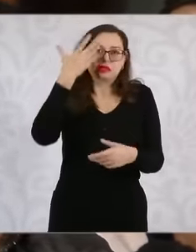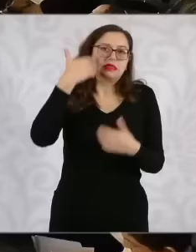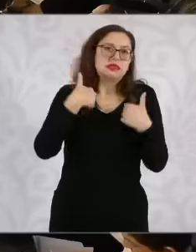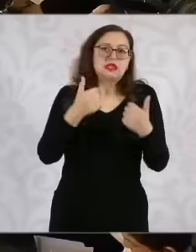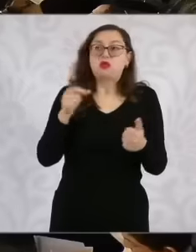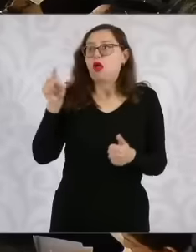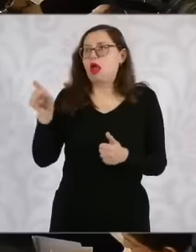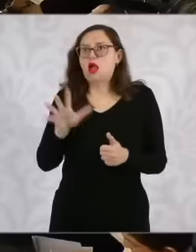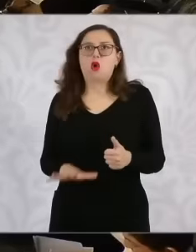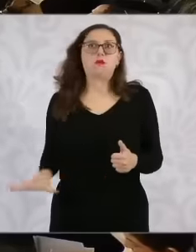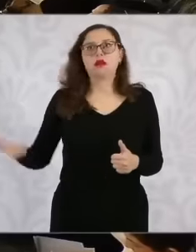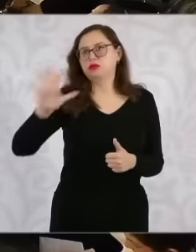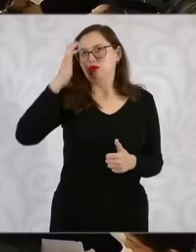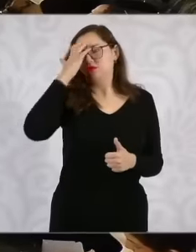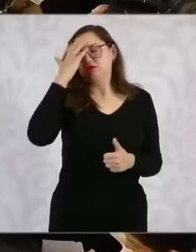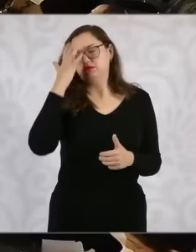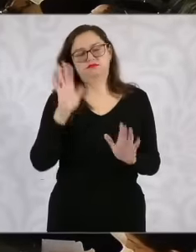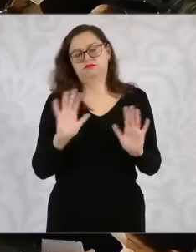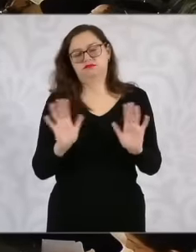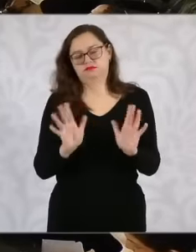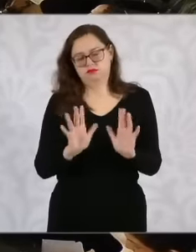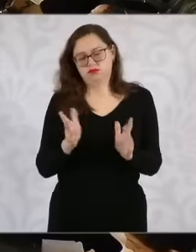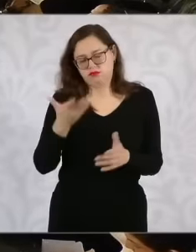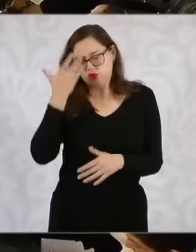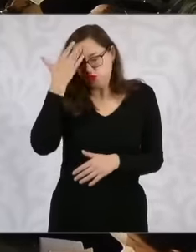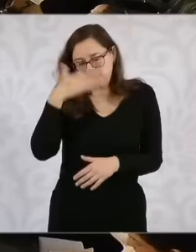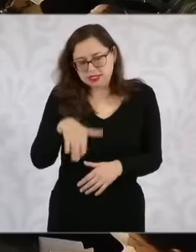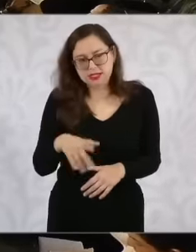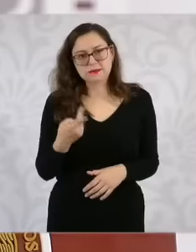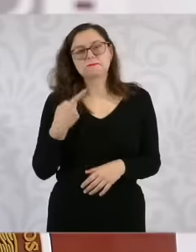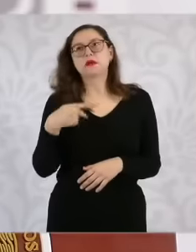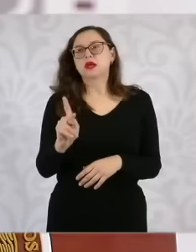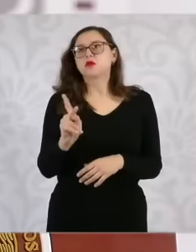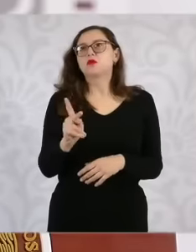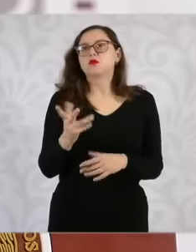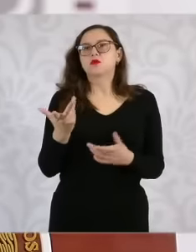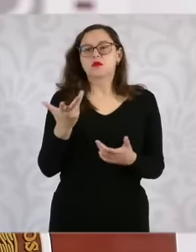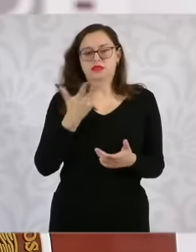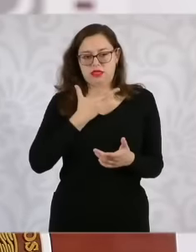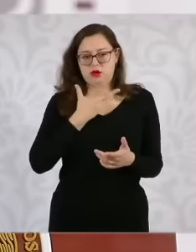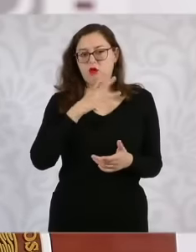have photographs. I have everything and I have been following up on her so that she can be transferred to the hospital.